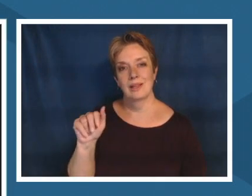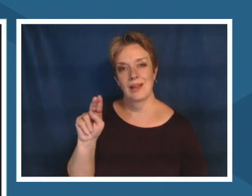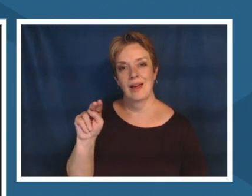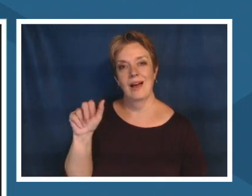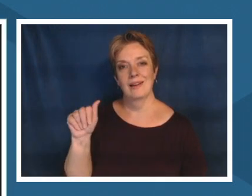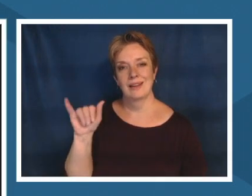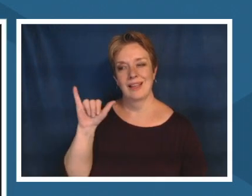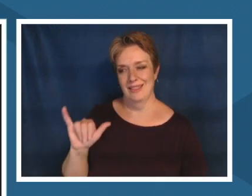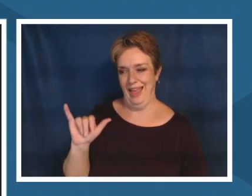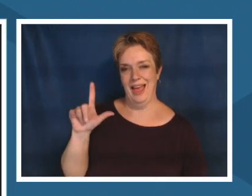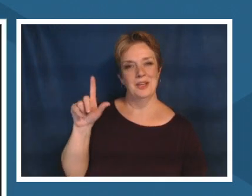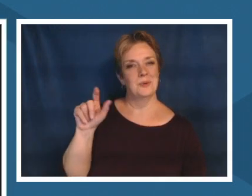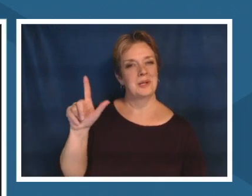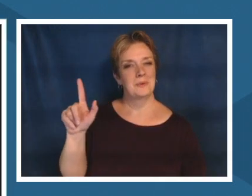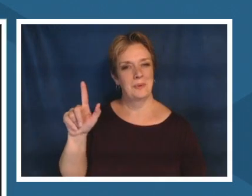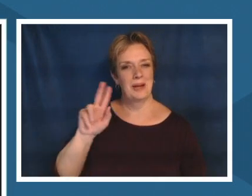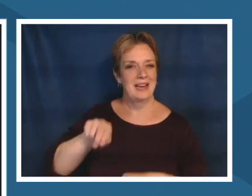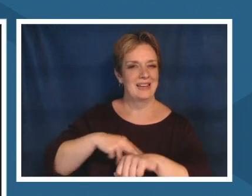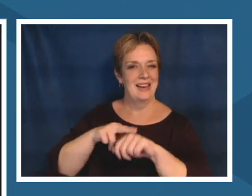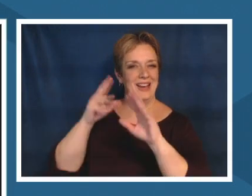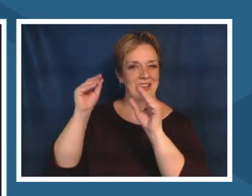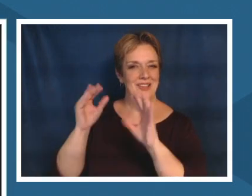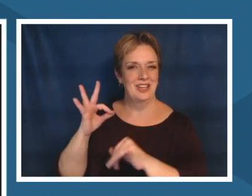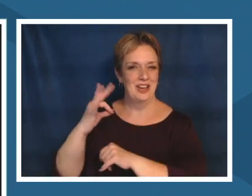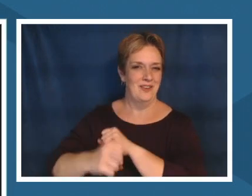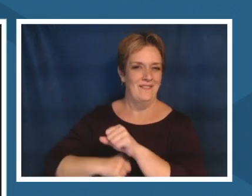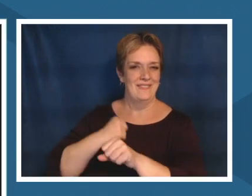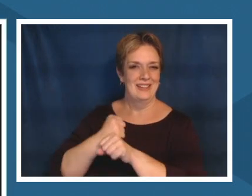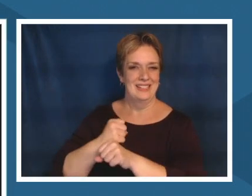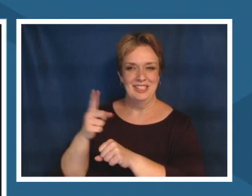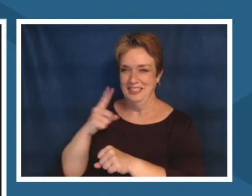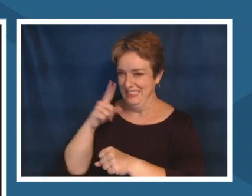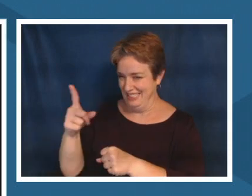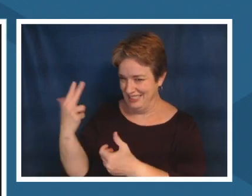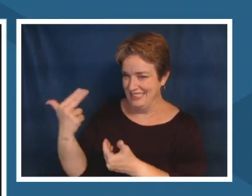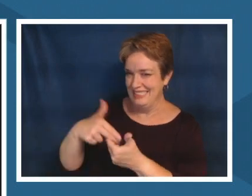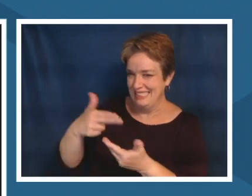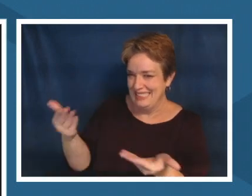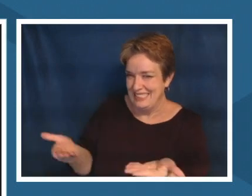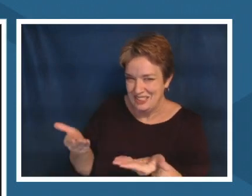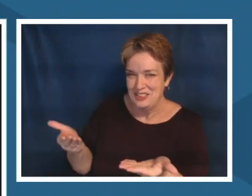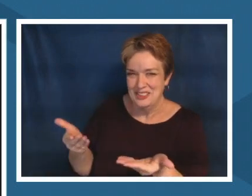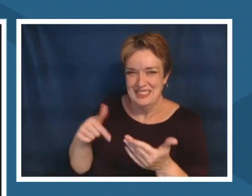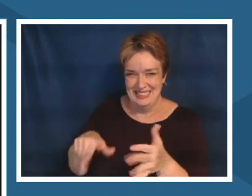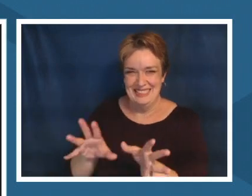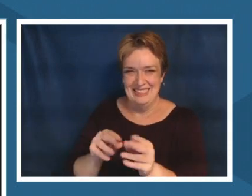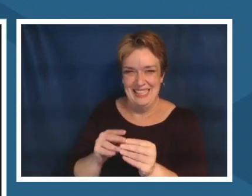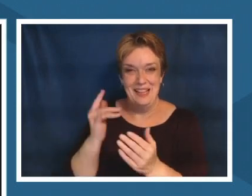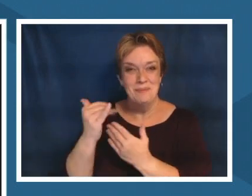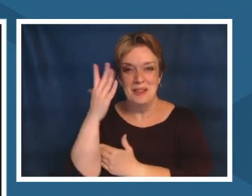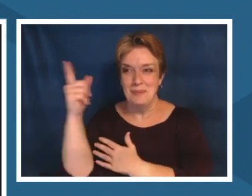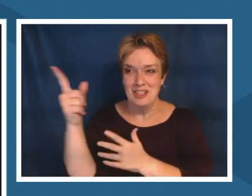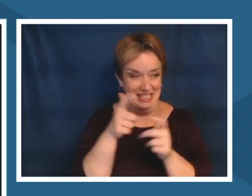national teacher of the year and she said she's here in this session so and she texts me this morning she's like i'm